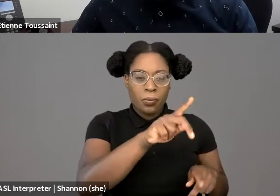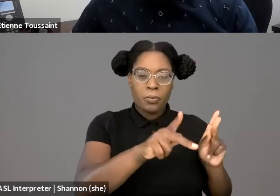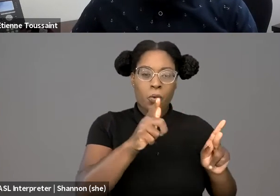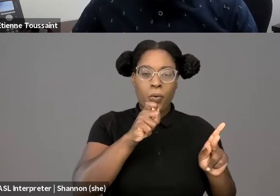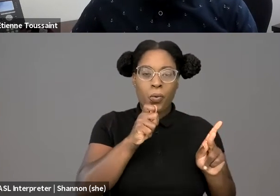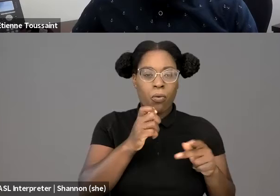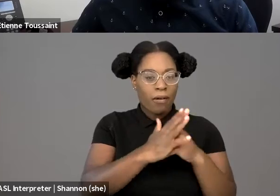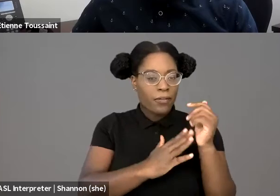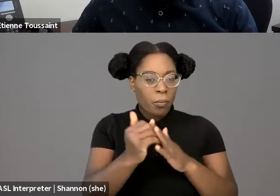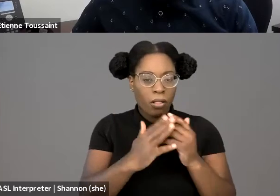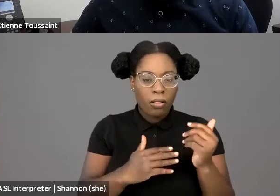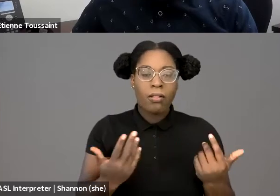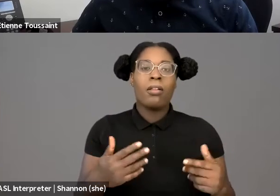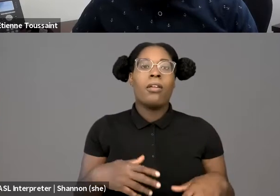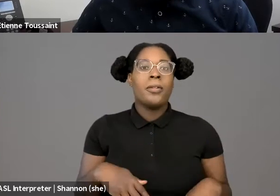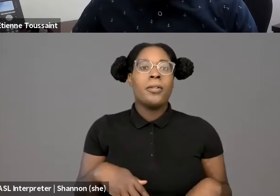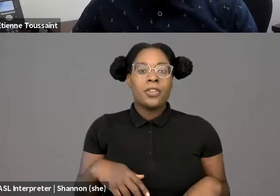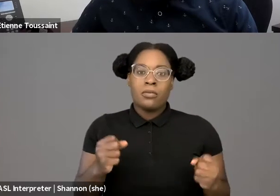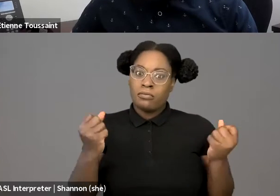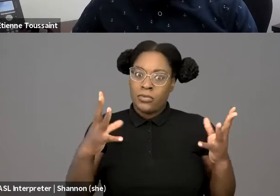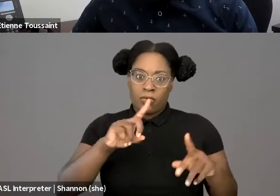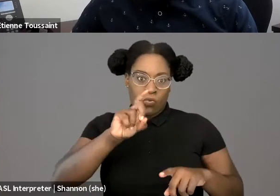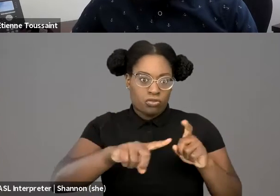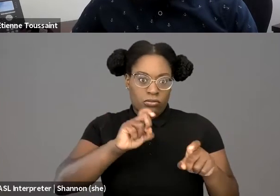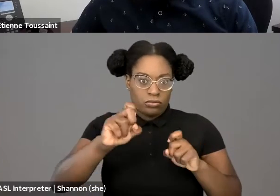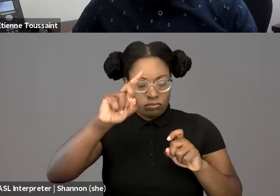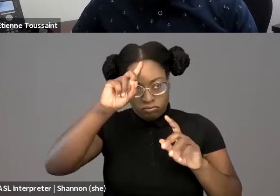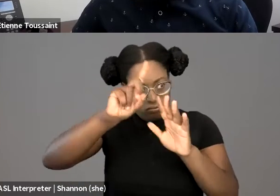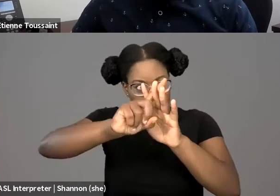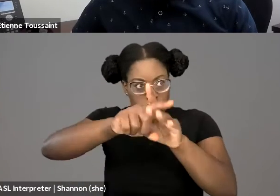and these are questions I'm still thinking about now. And I will add another question,